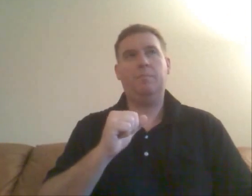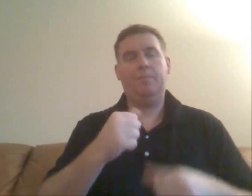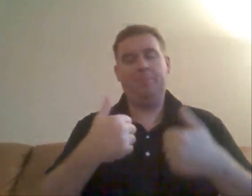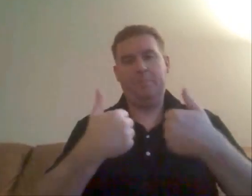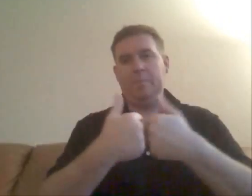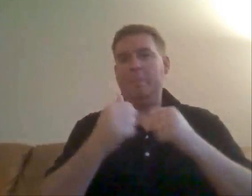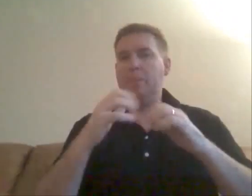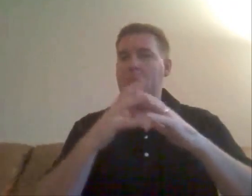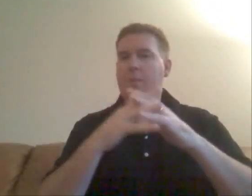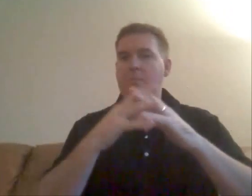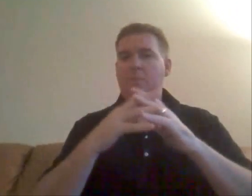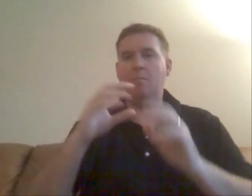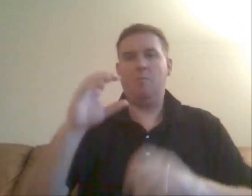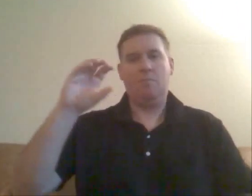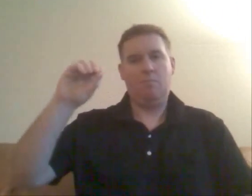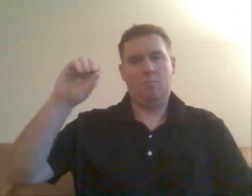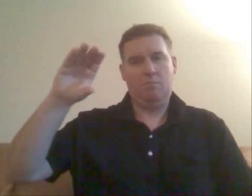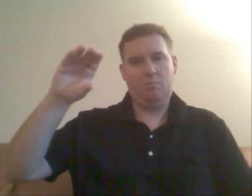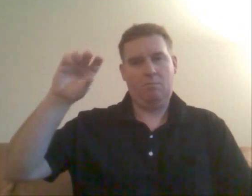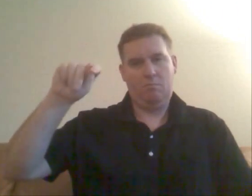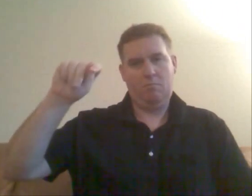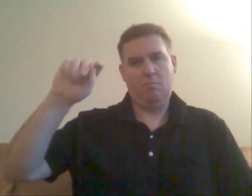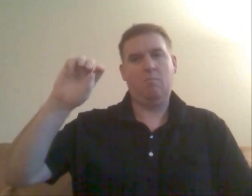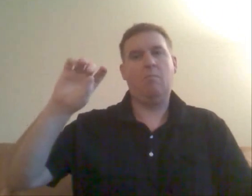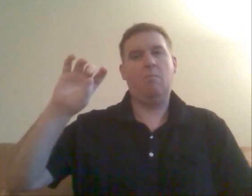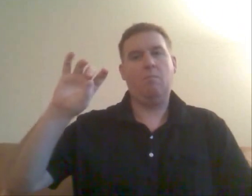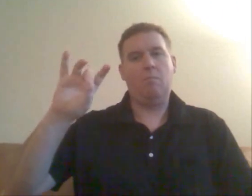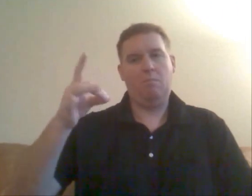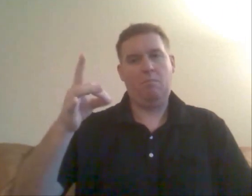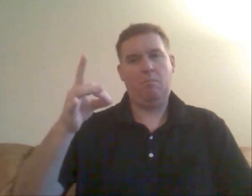a football game Oct 8th.